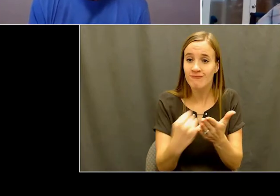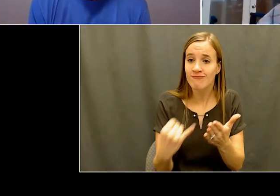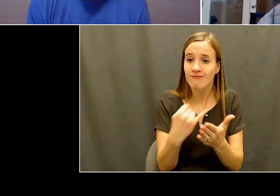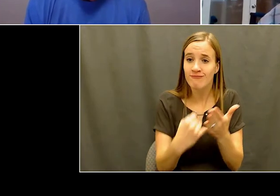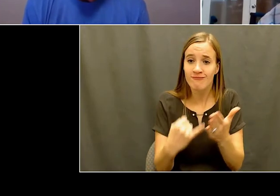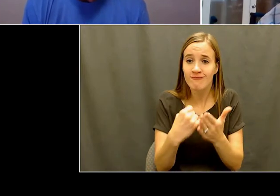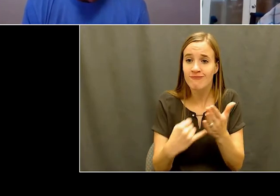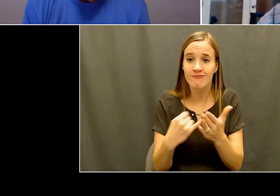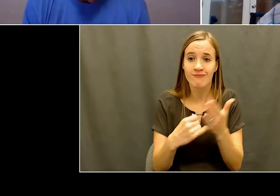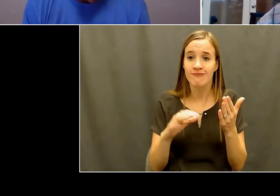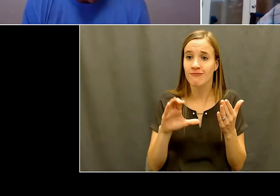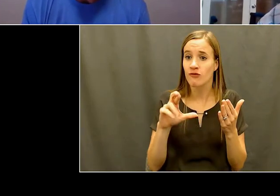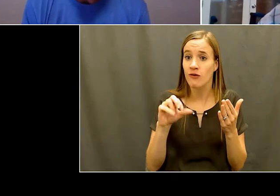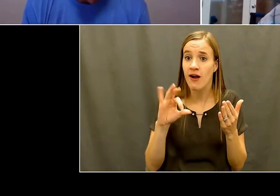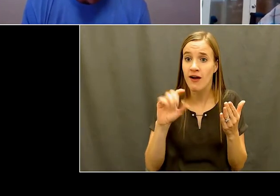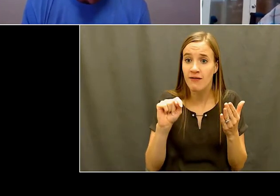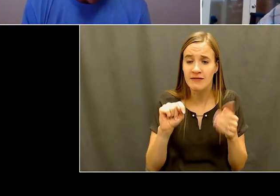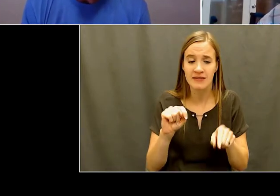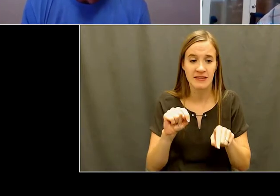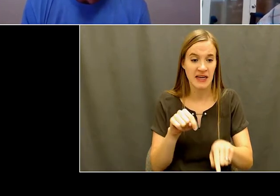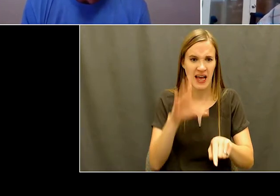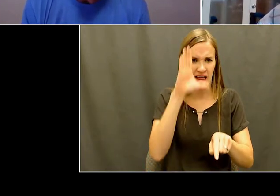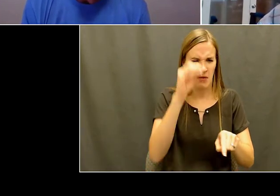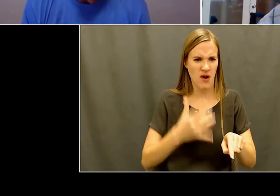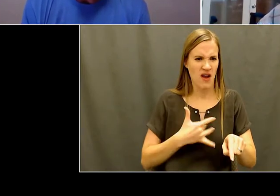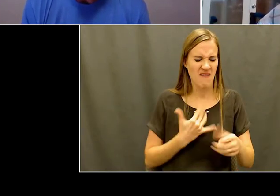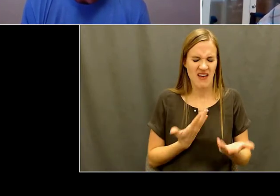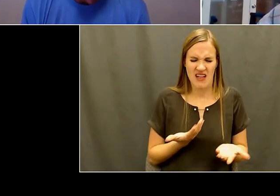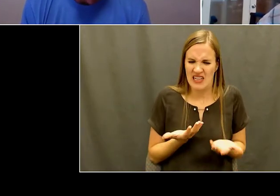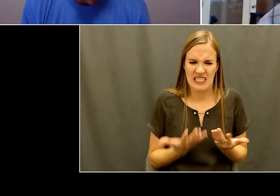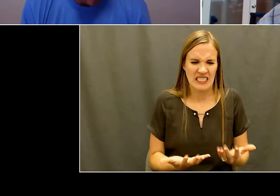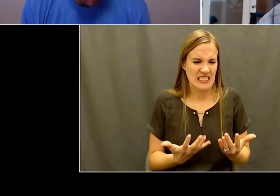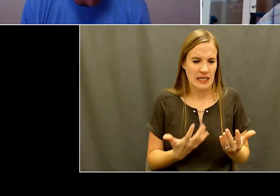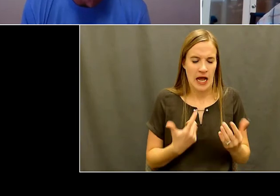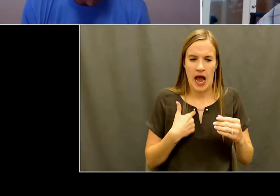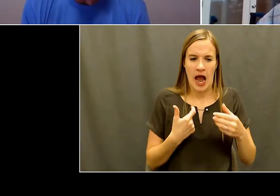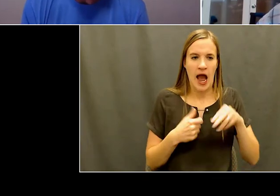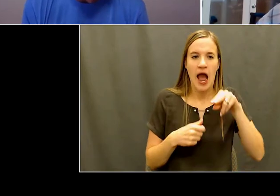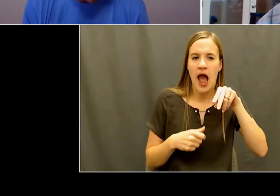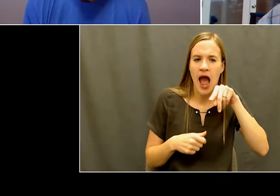just stopped. He says, Oh, I guess I can try. So,